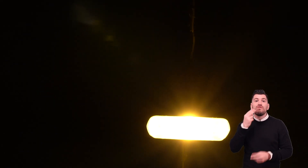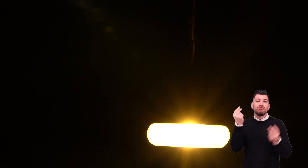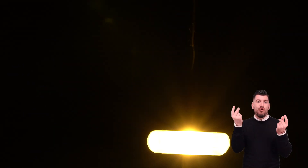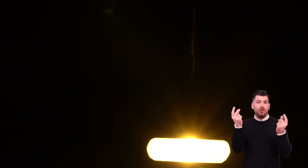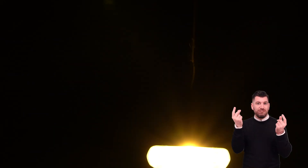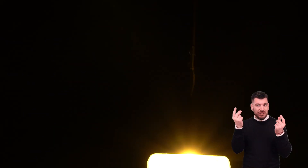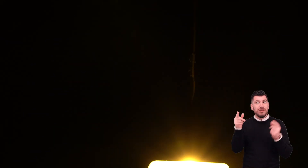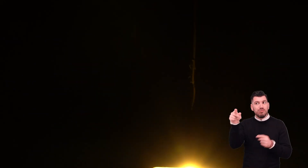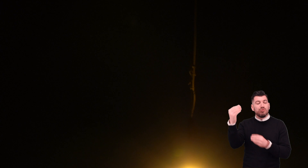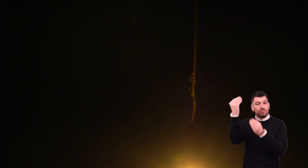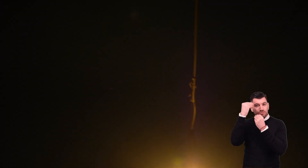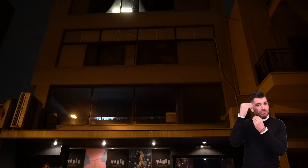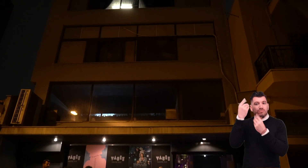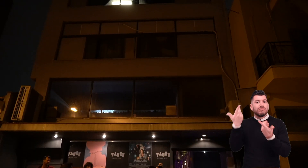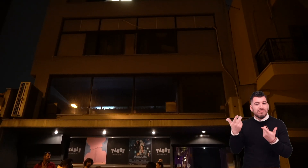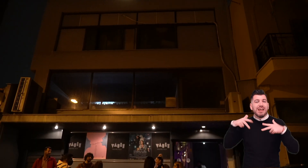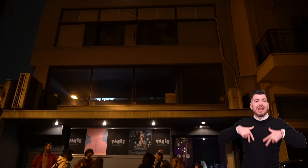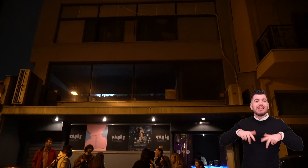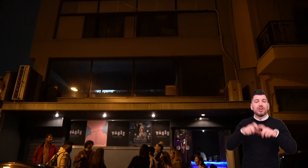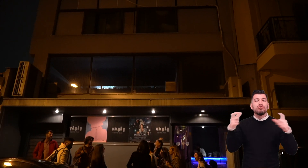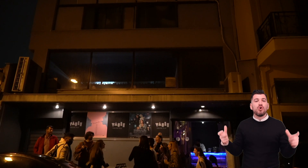to study at the Greek National School of Dance.